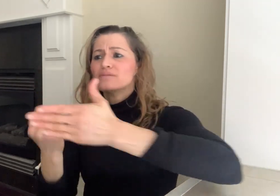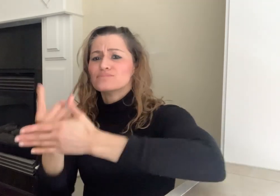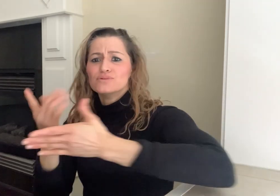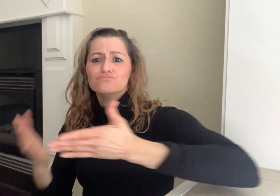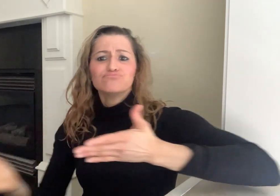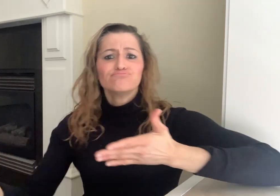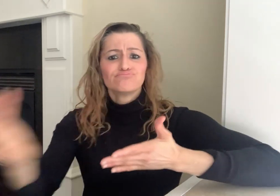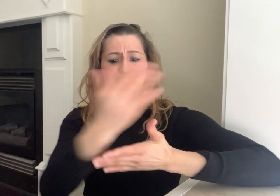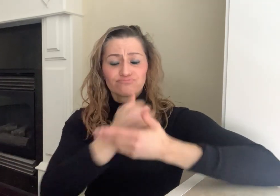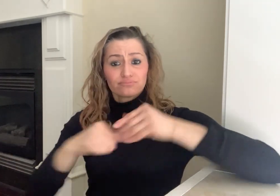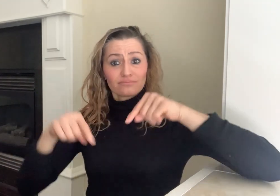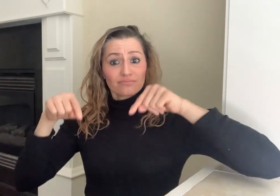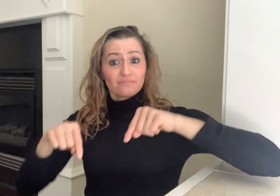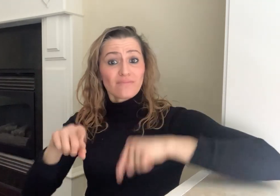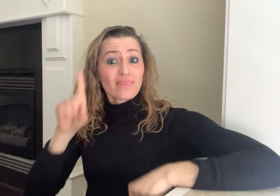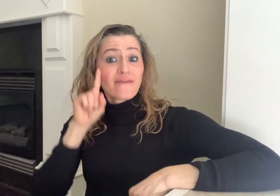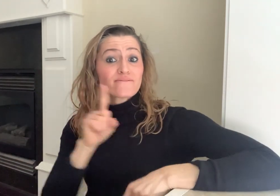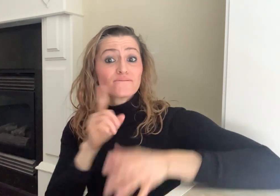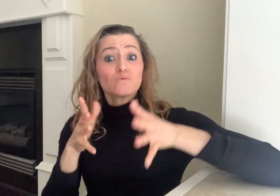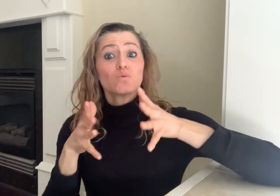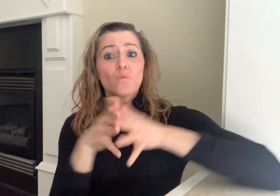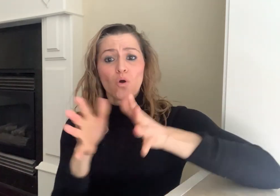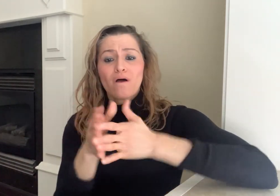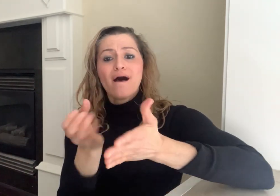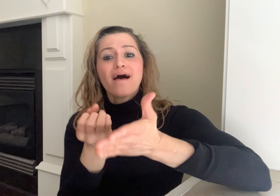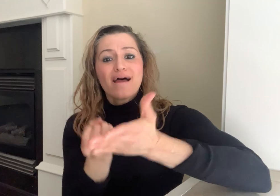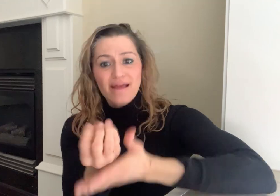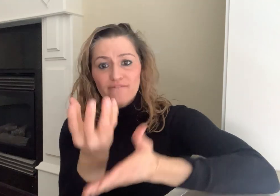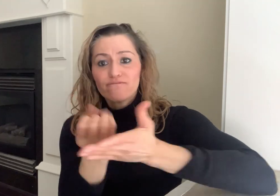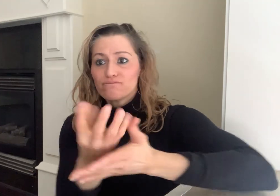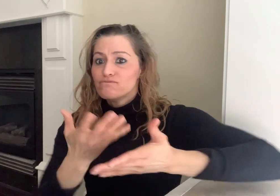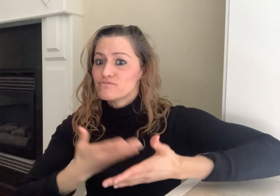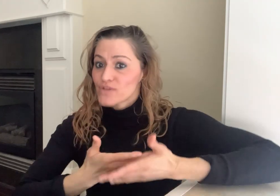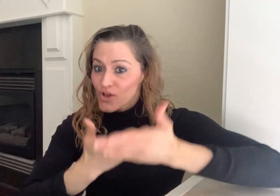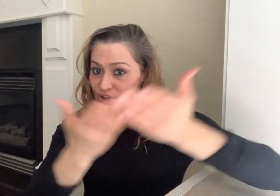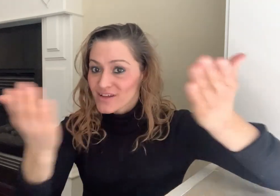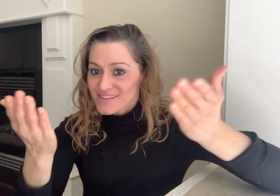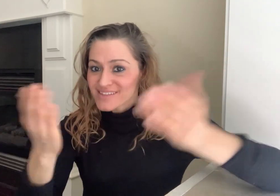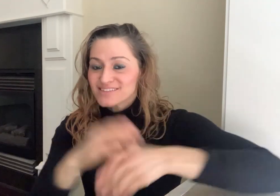of what is happening around the world to you.